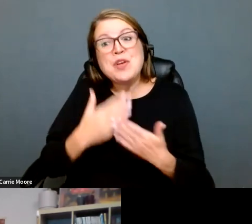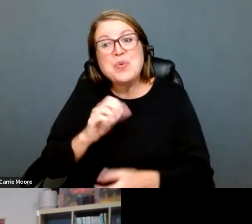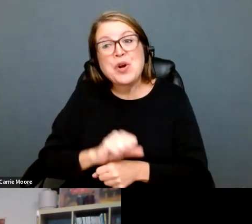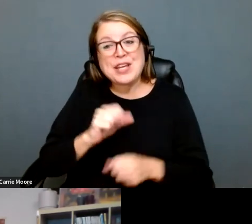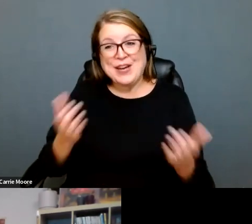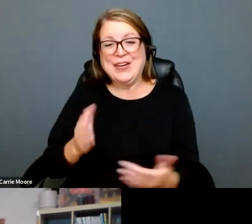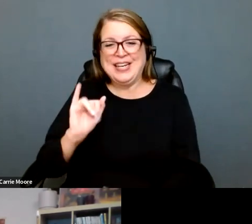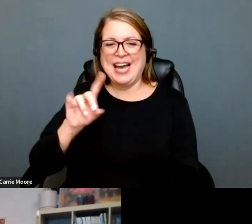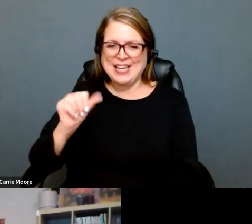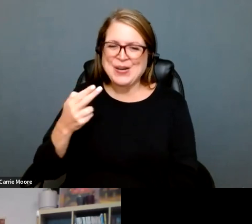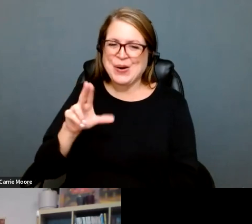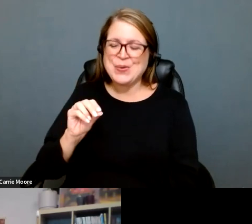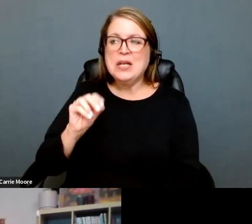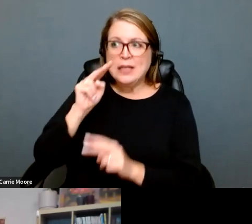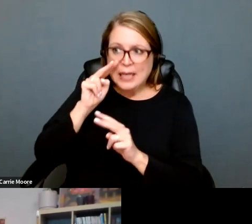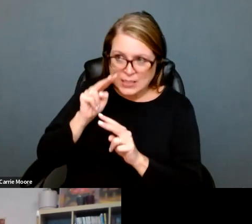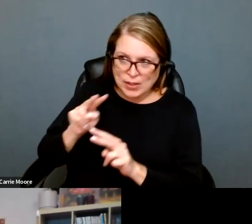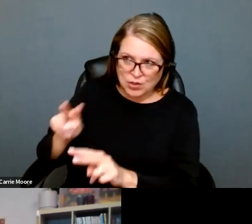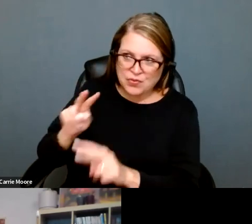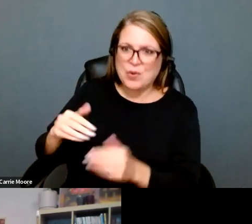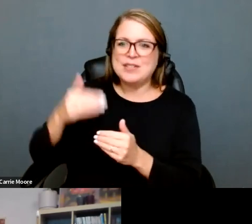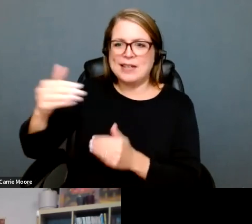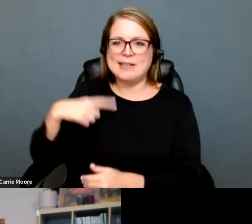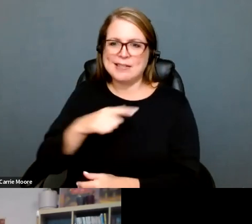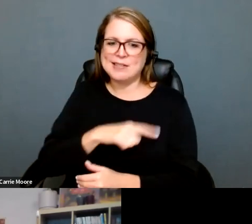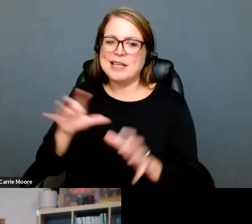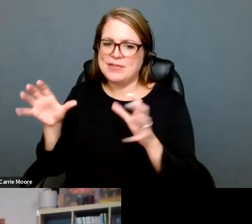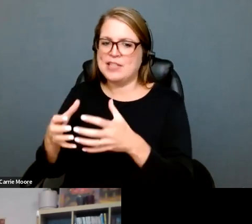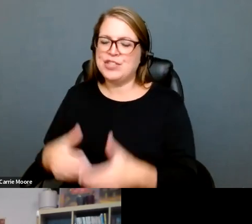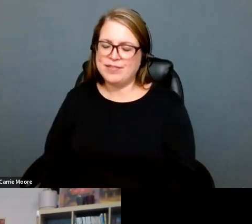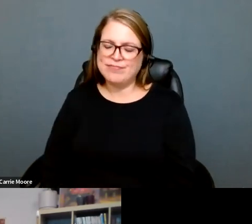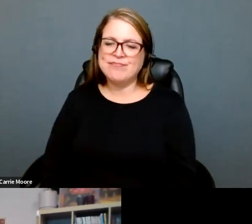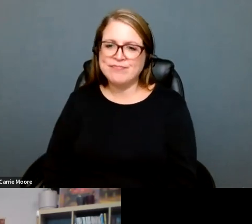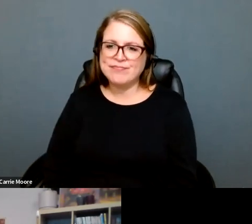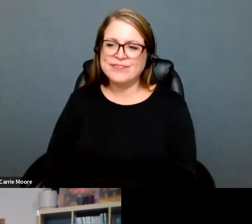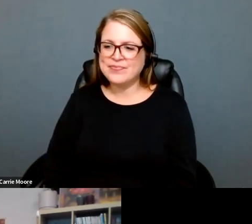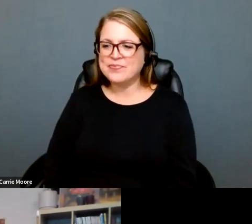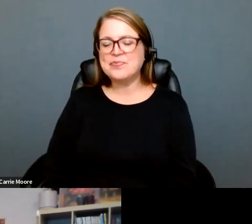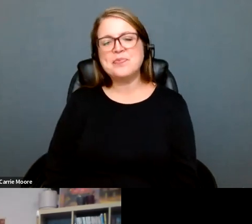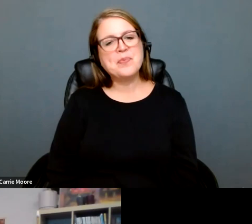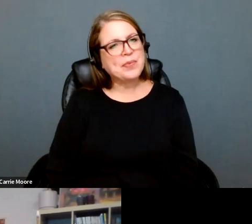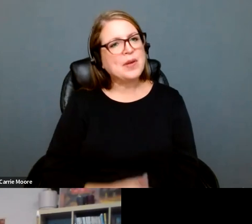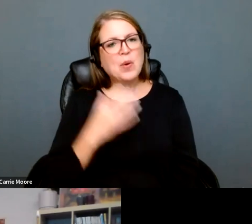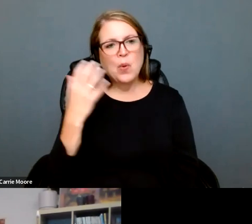advance of the next legislative session. >> SANDY: Aadika,